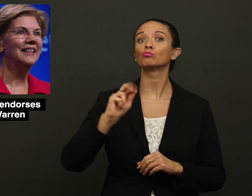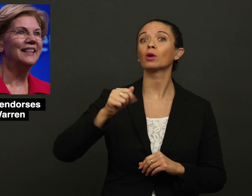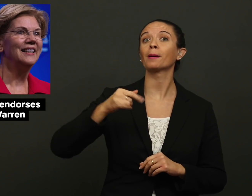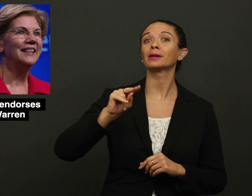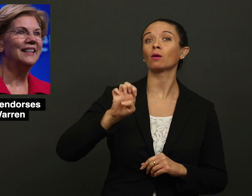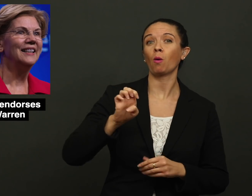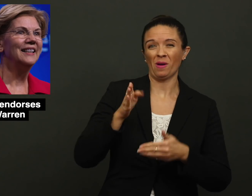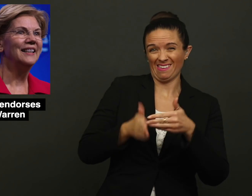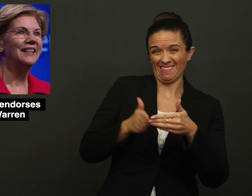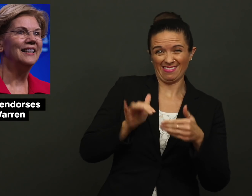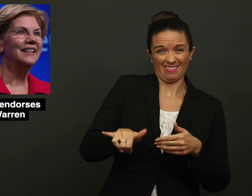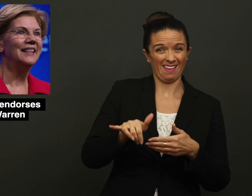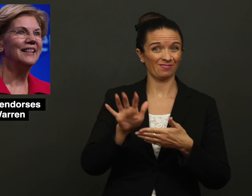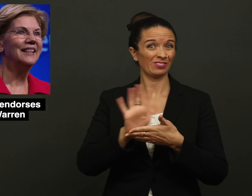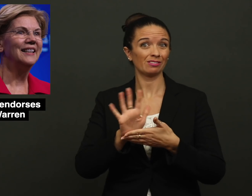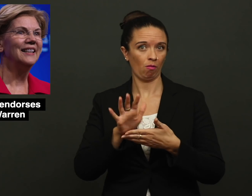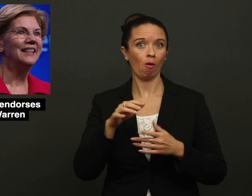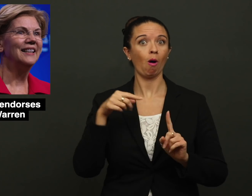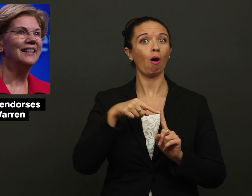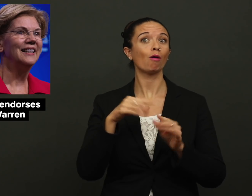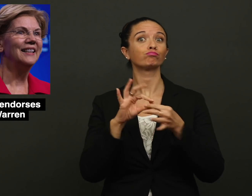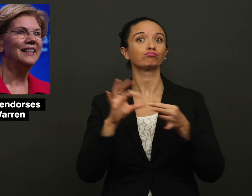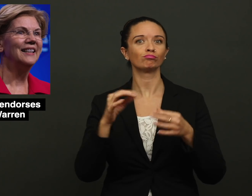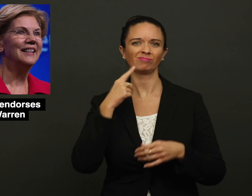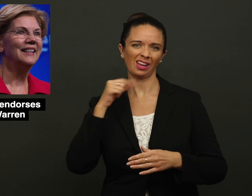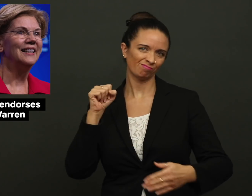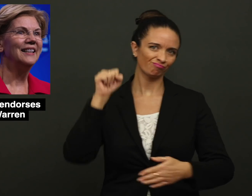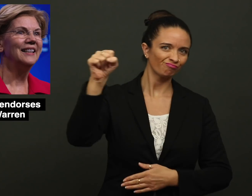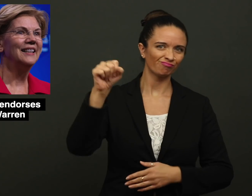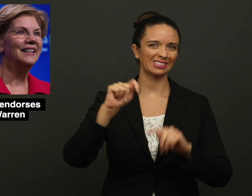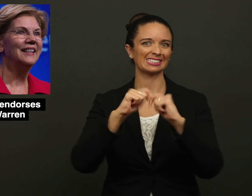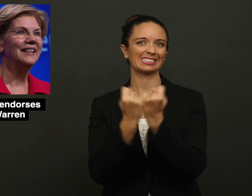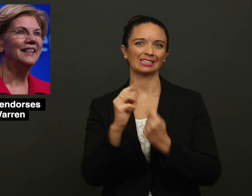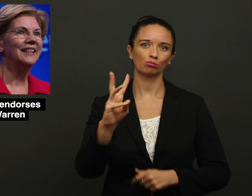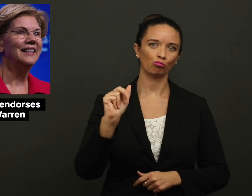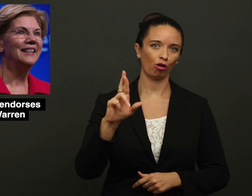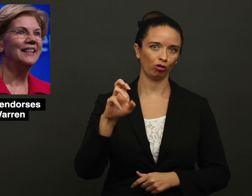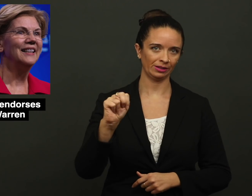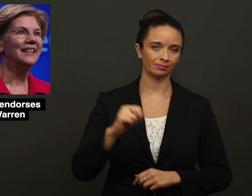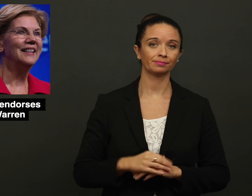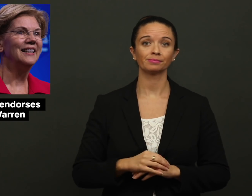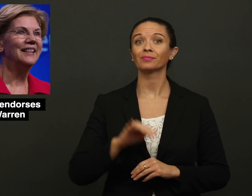Rapinoe ended the video with saying “Team Warren.”